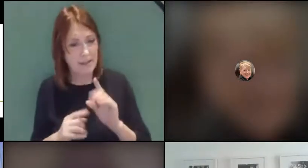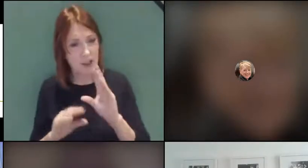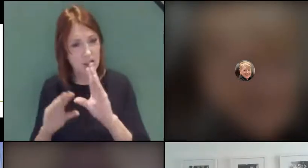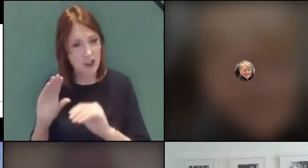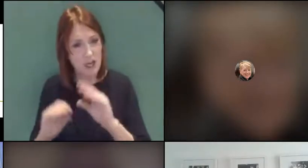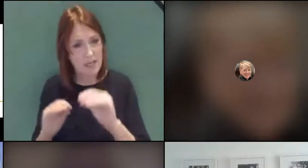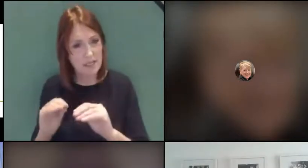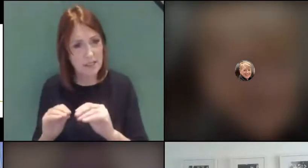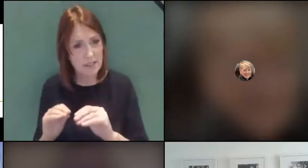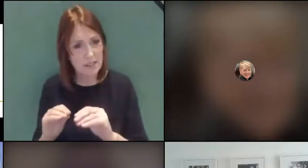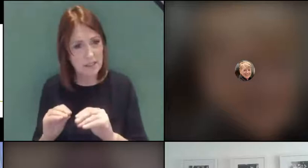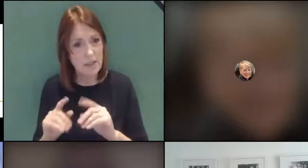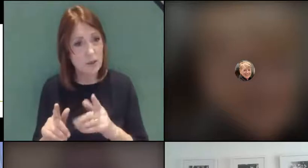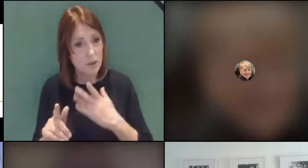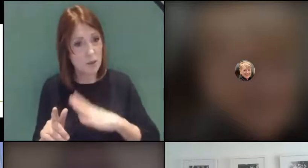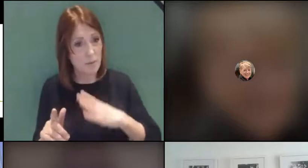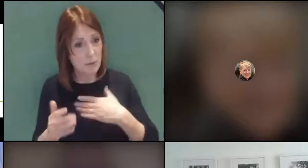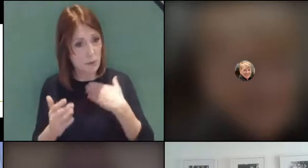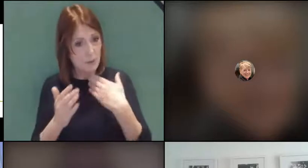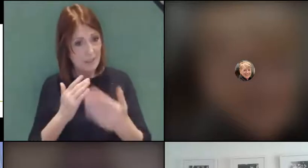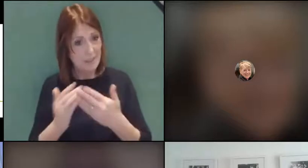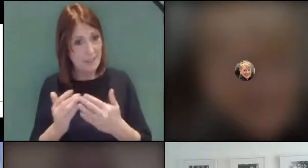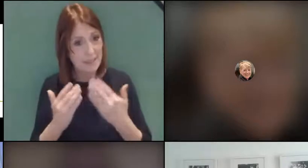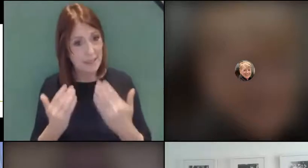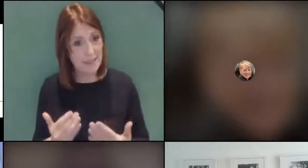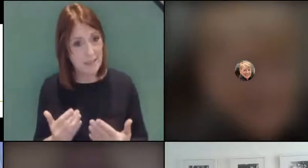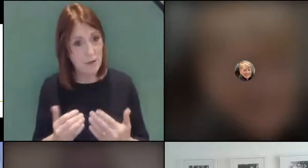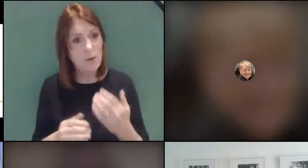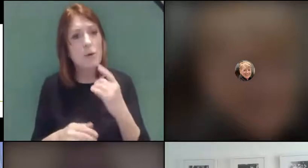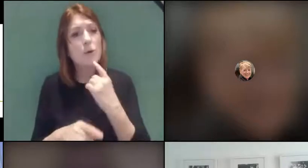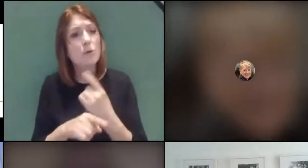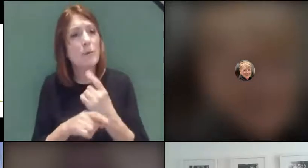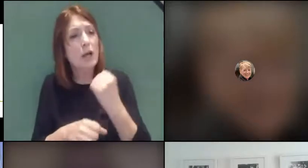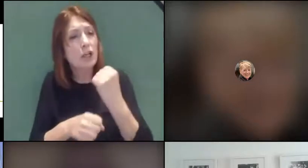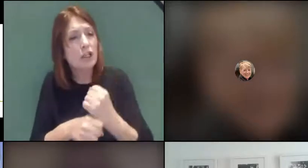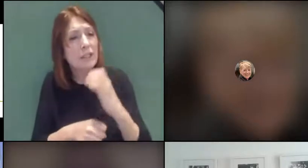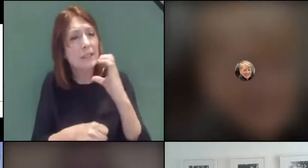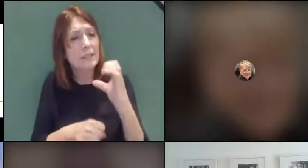would you just like me to quickly deal with those now, that are GCSE based? Yes, please.